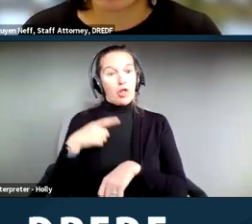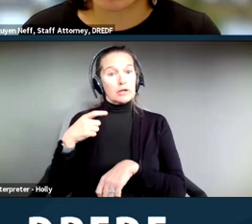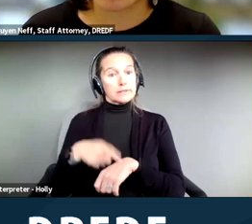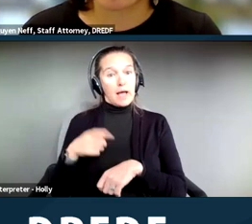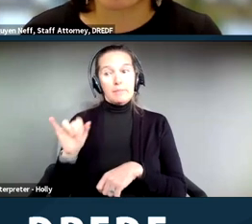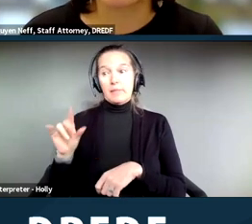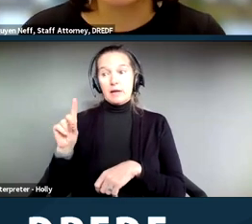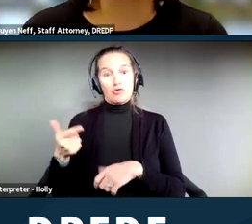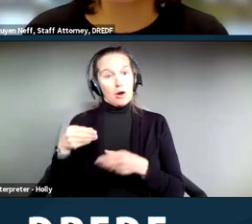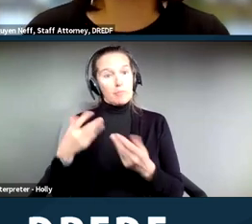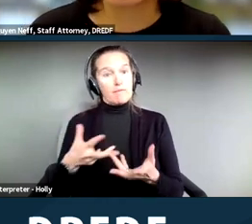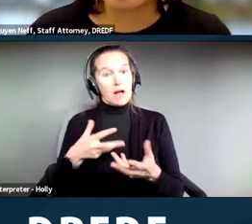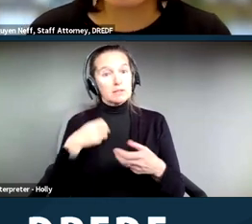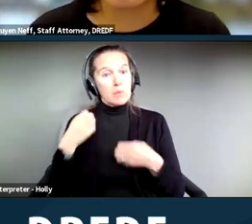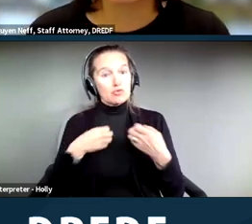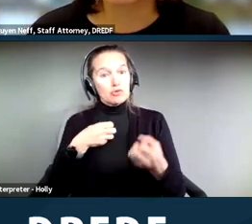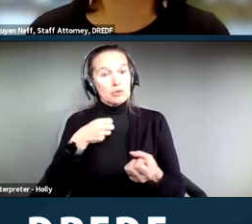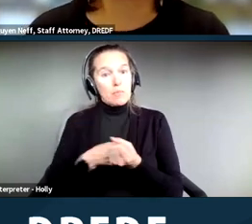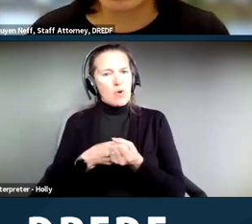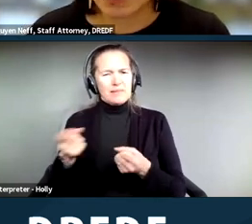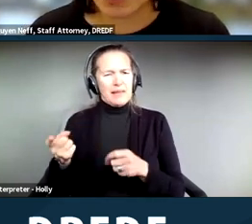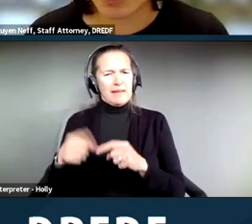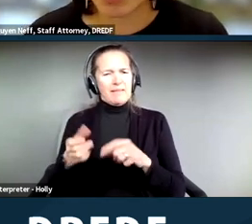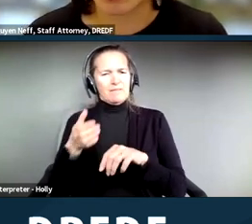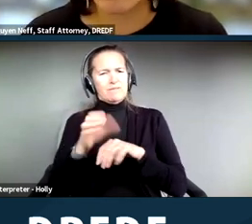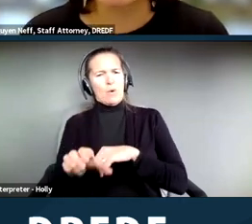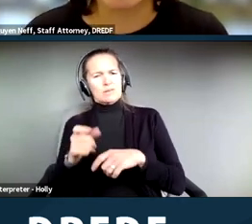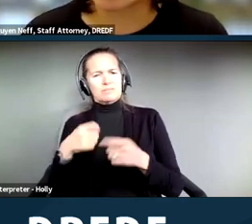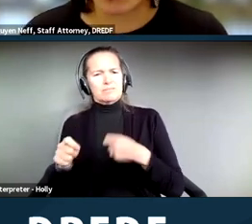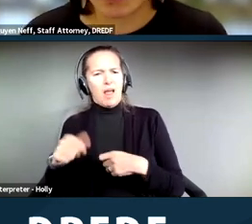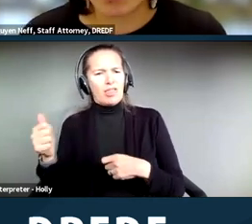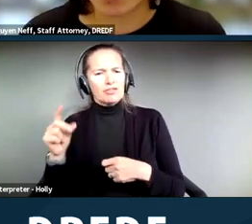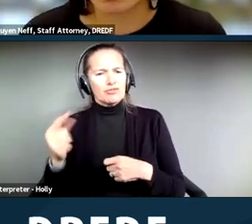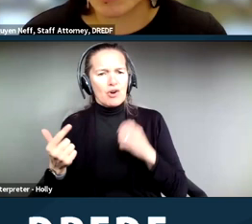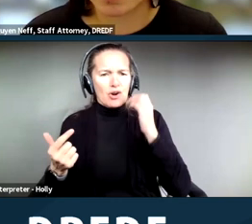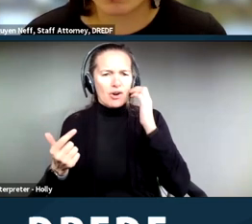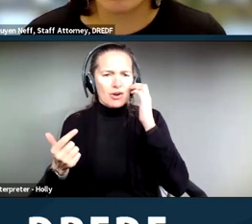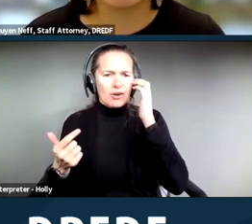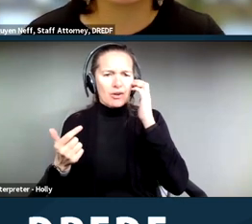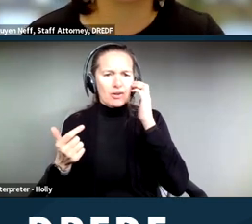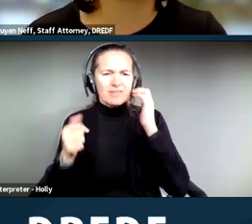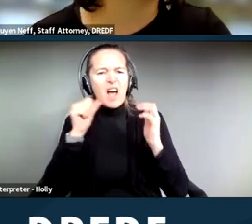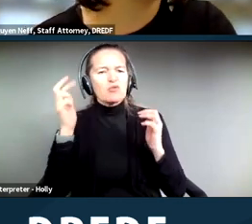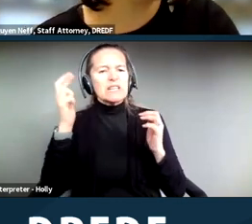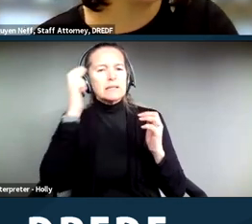emotional support. So that sort of alternative suggestion might not be considered reasonable.